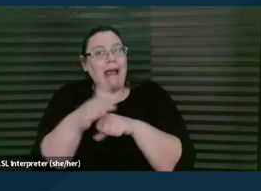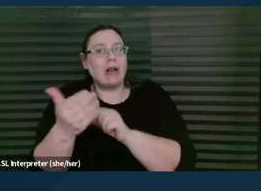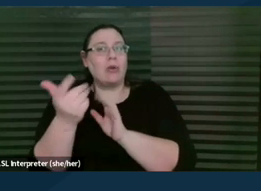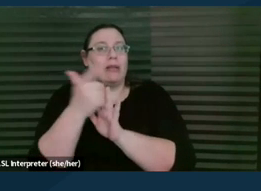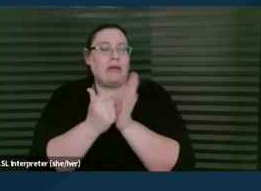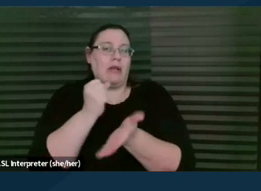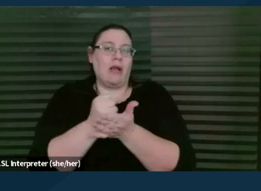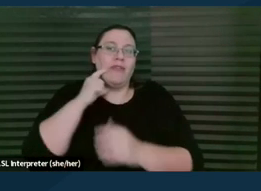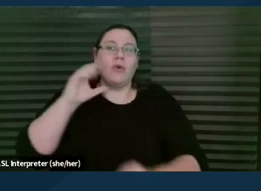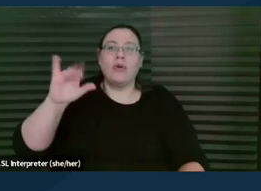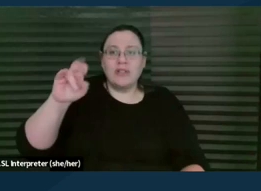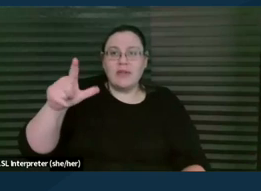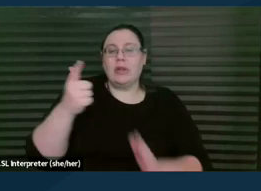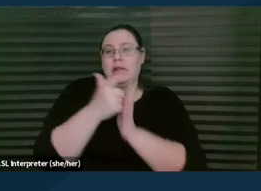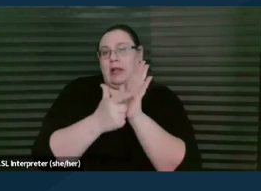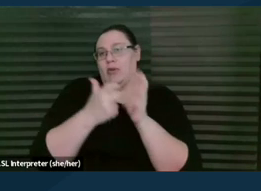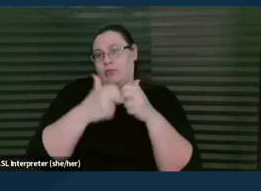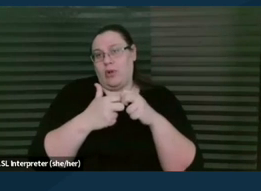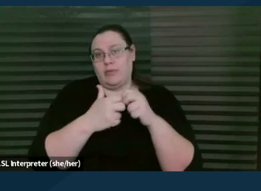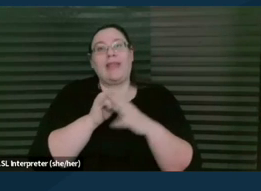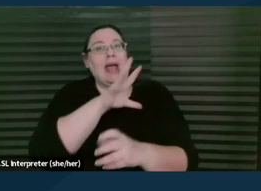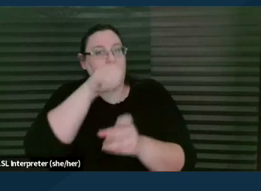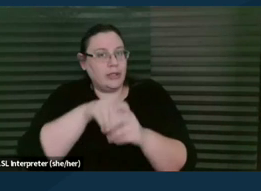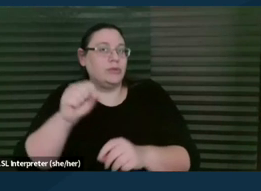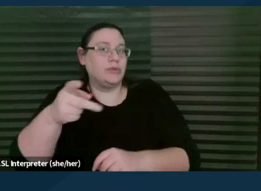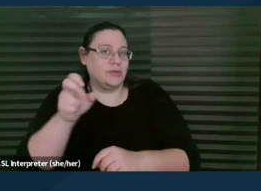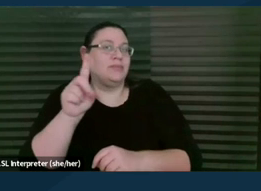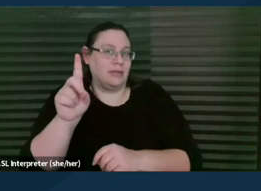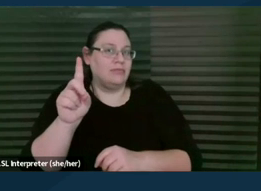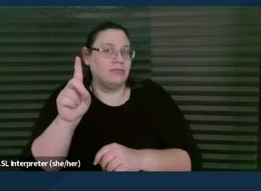And again, special education falls into this area. There are others